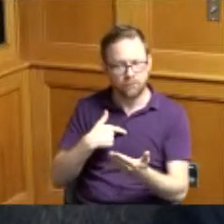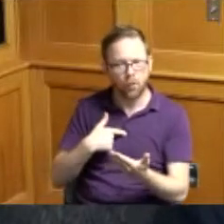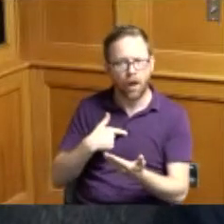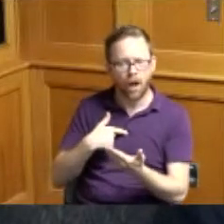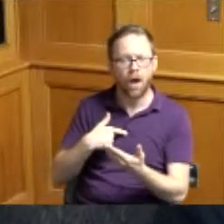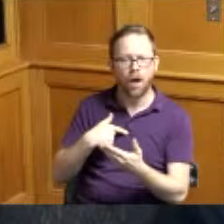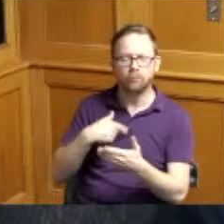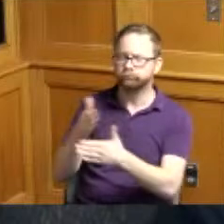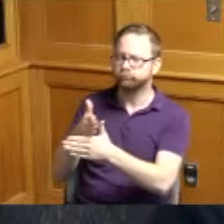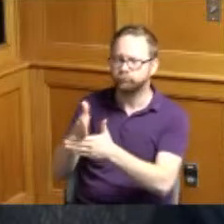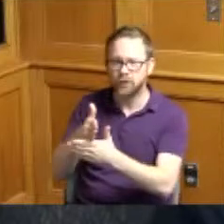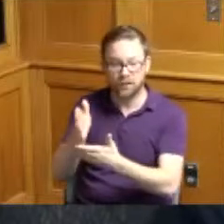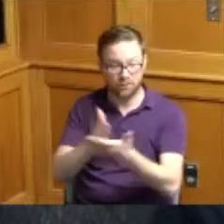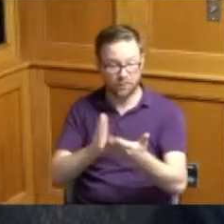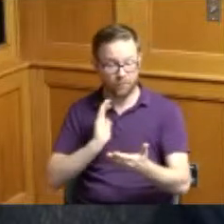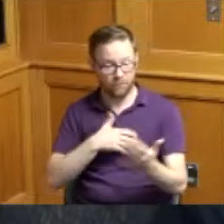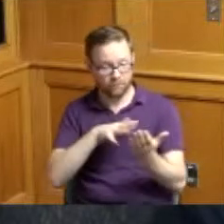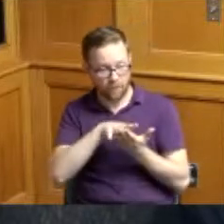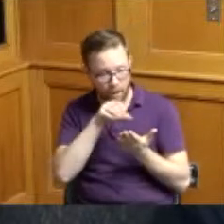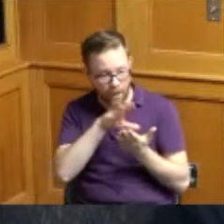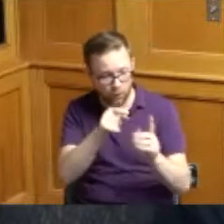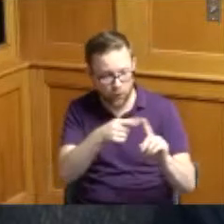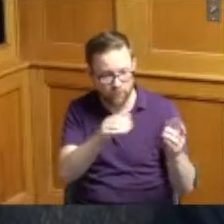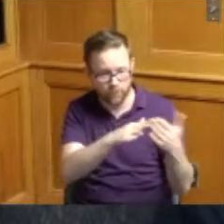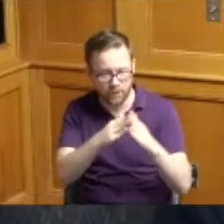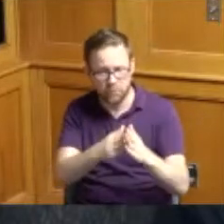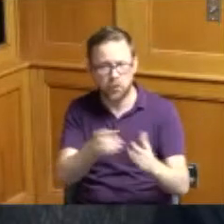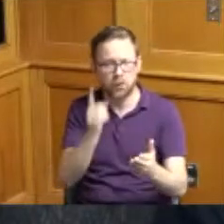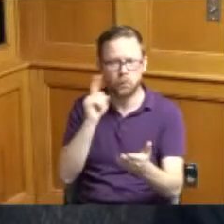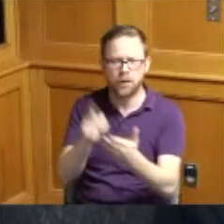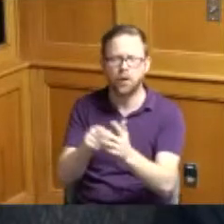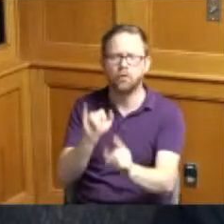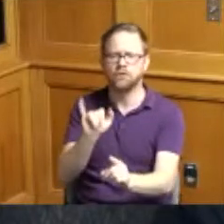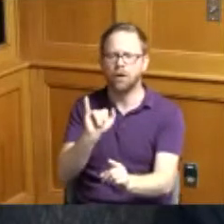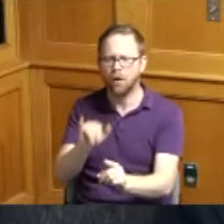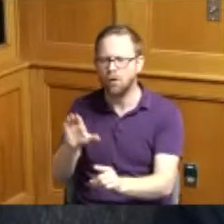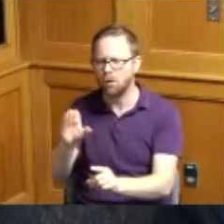community by way of what we are seeing the workforce need is in Hamilton County so I